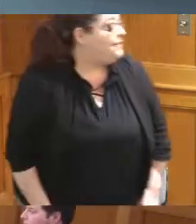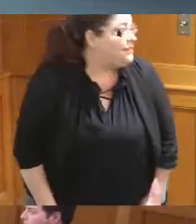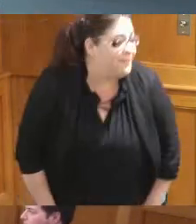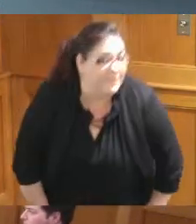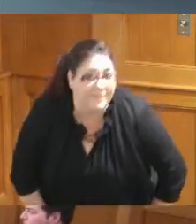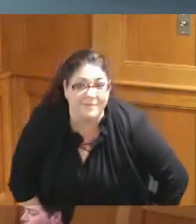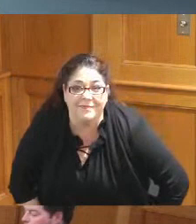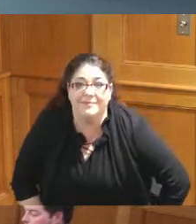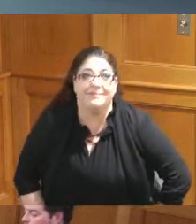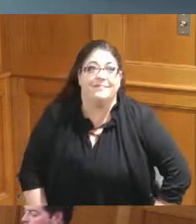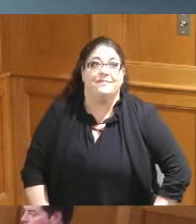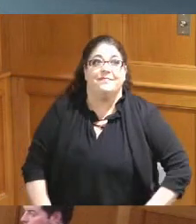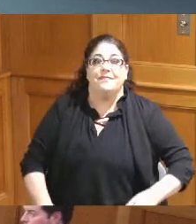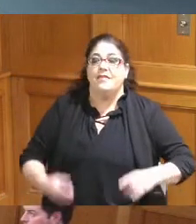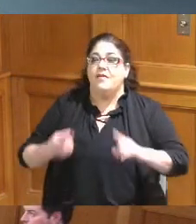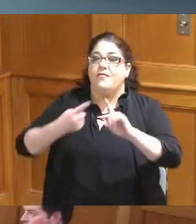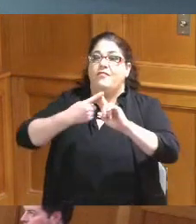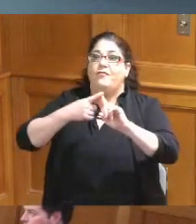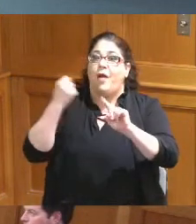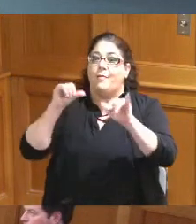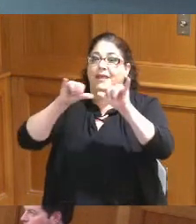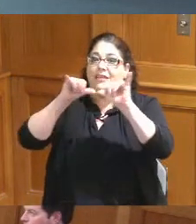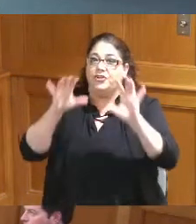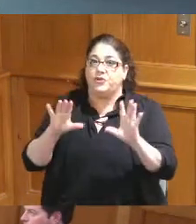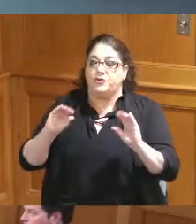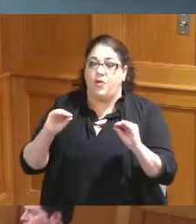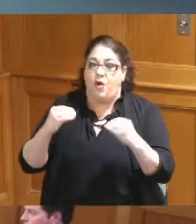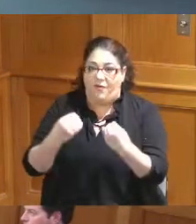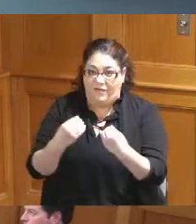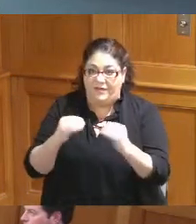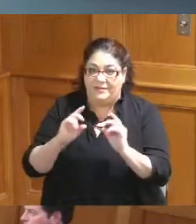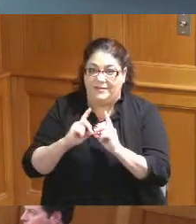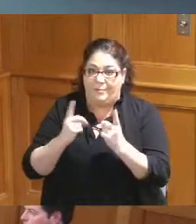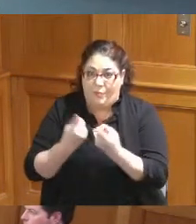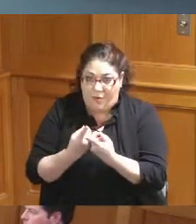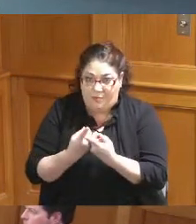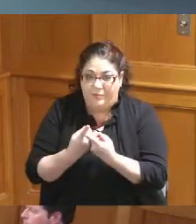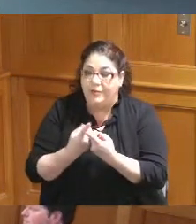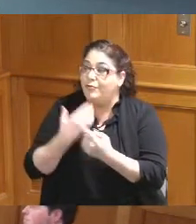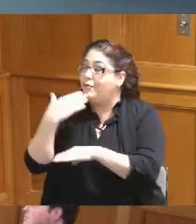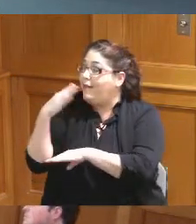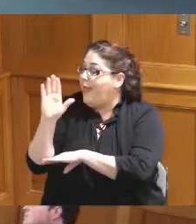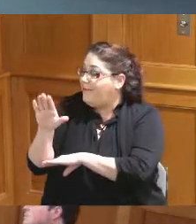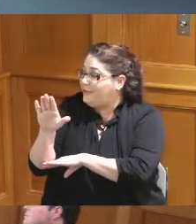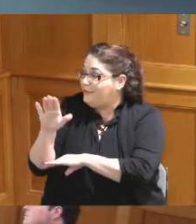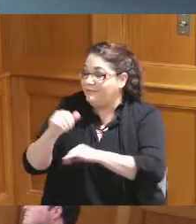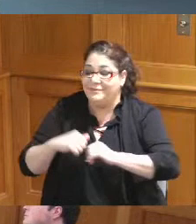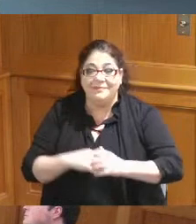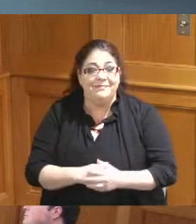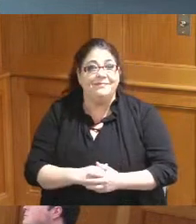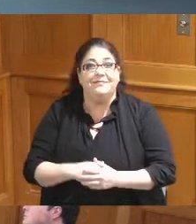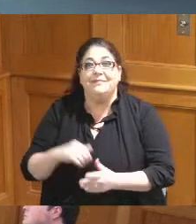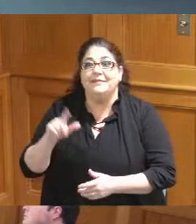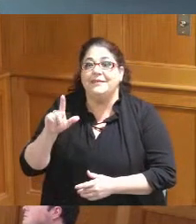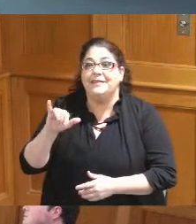from the Engineer yes Department sorry good afternoon Mrs I'm Lisa Duggar I am the budget